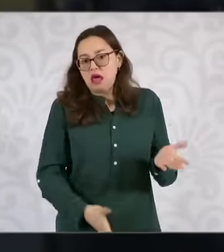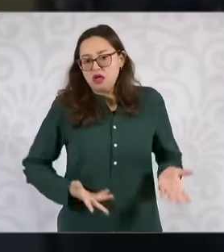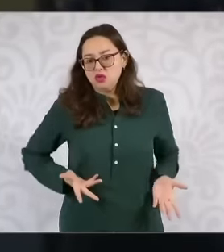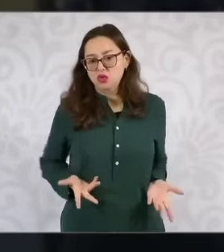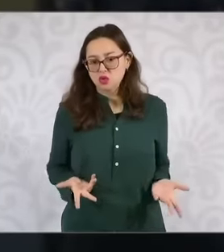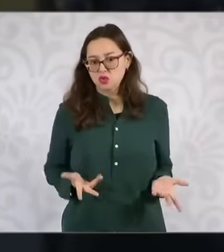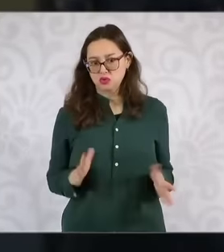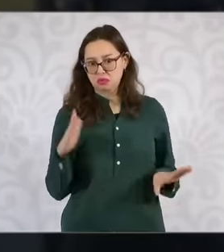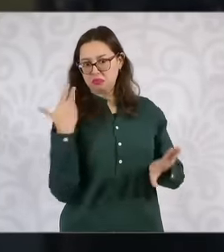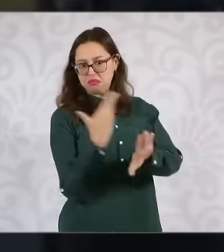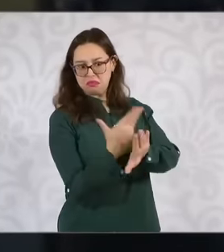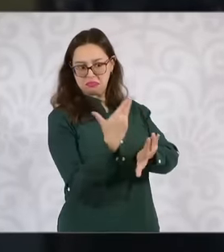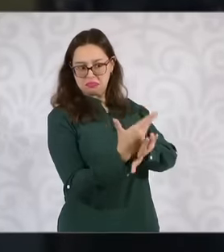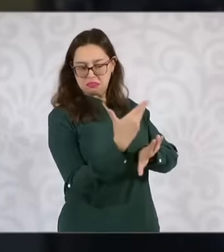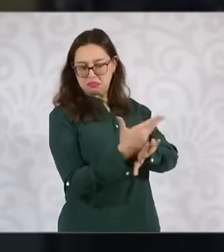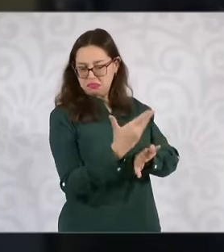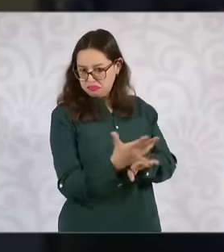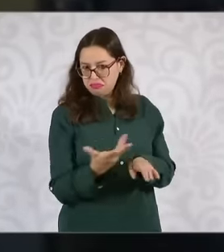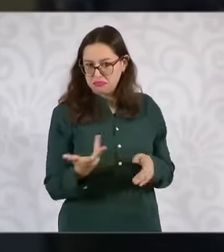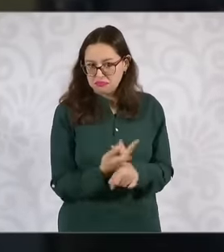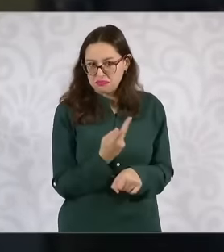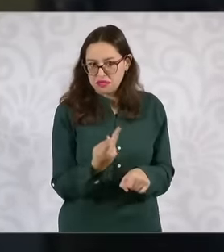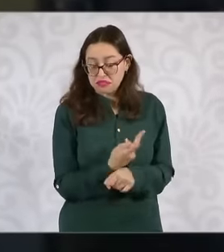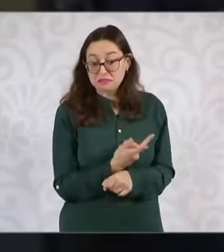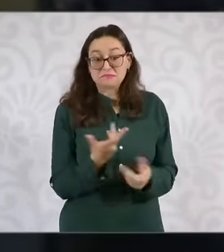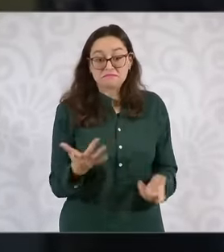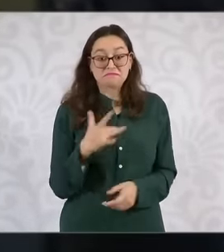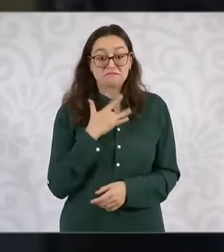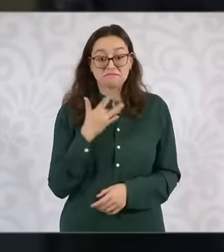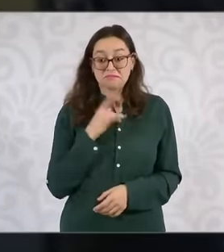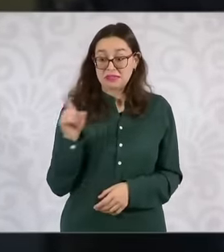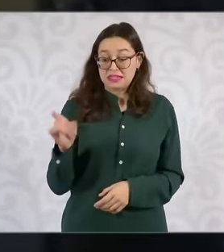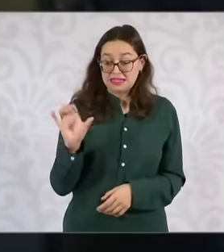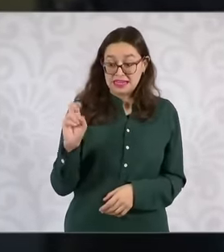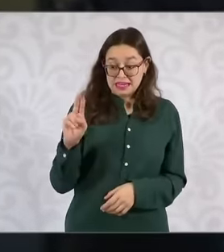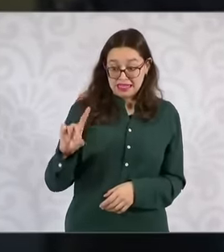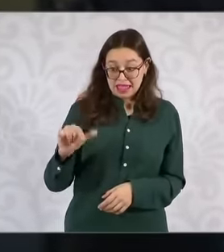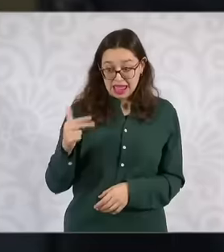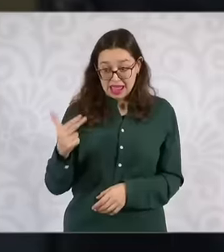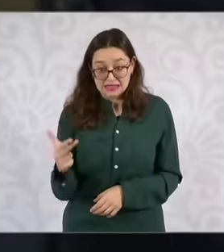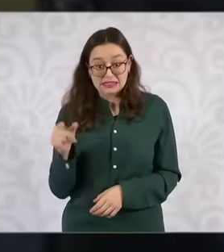organization, know if you consider that the National Human Rights Commission fulfills its